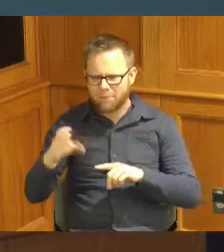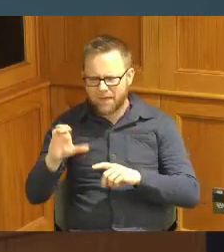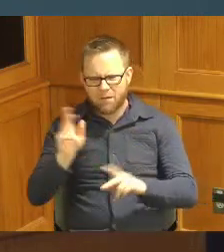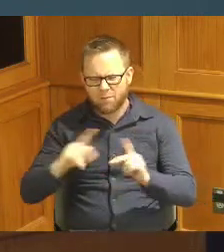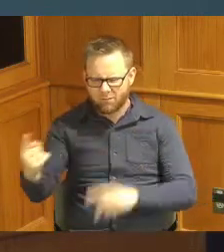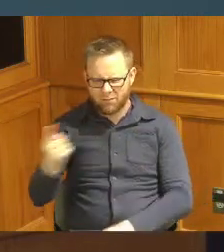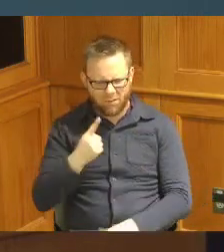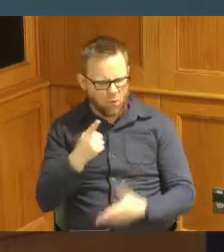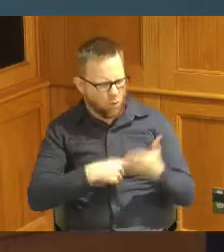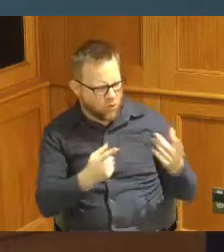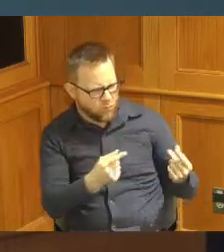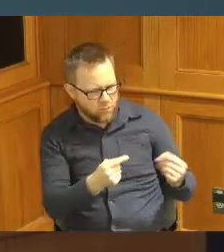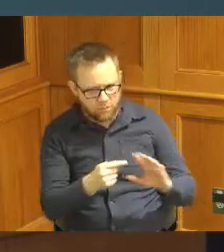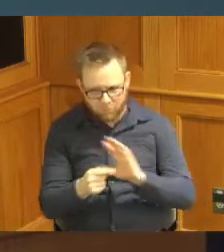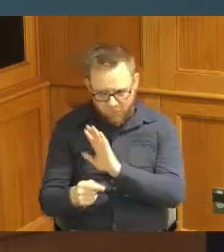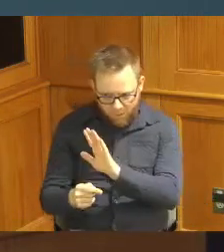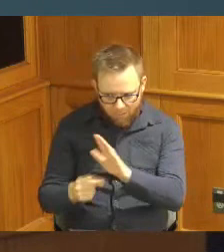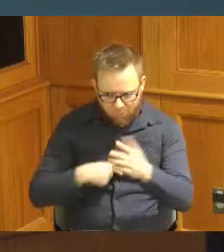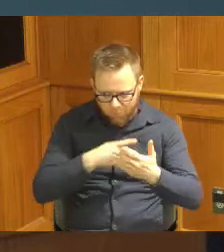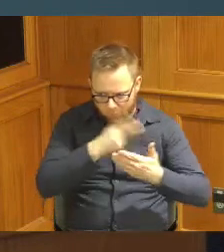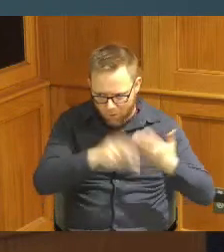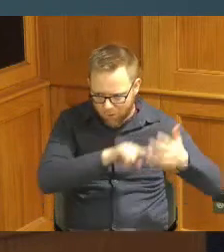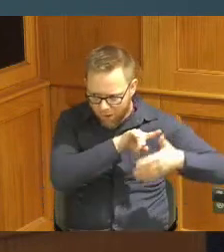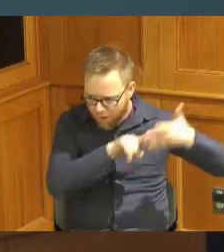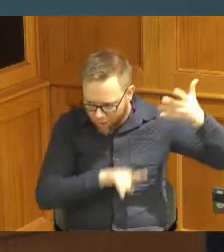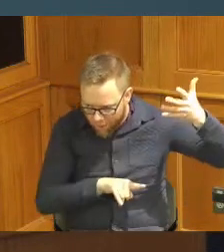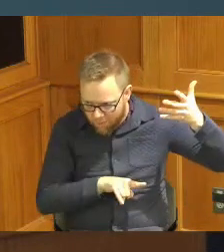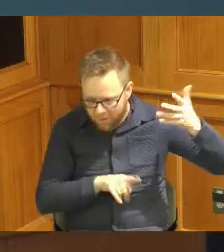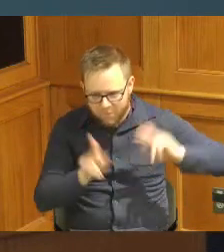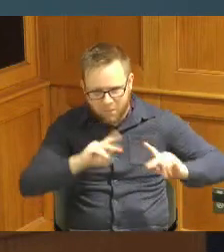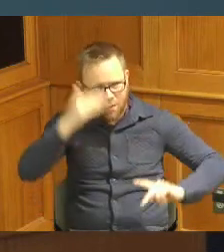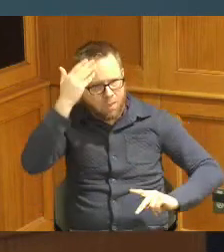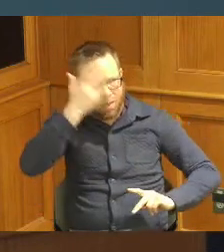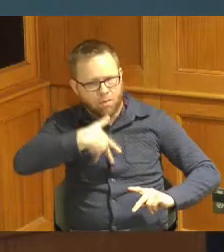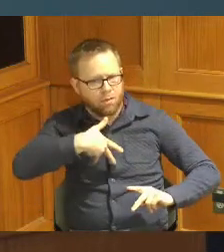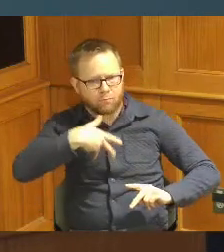done I'm like wait a minute look at these programs so I'm just letting people know that this is we're